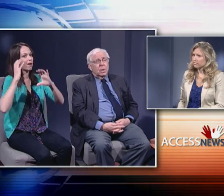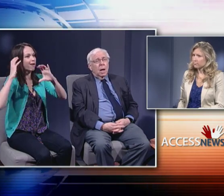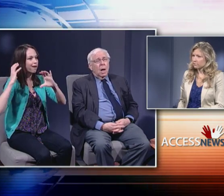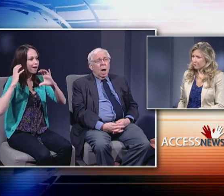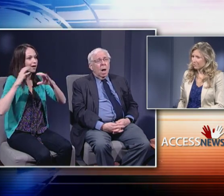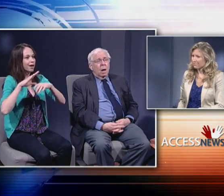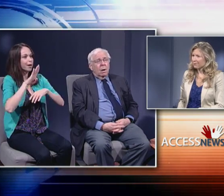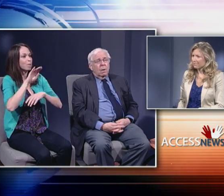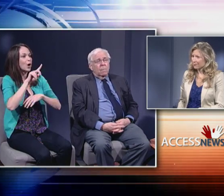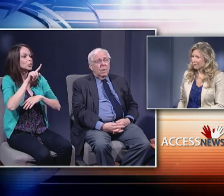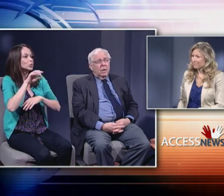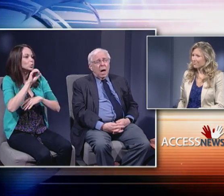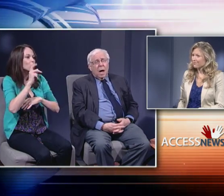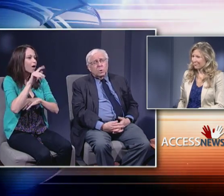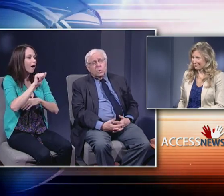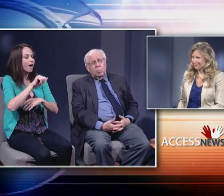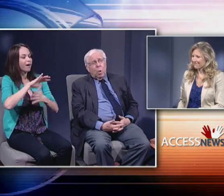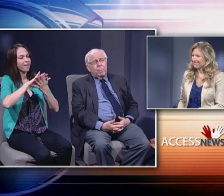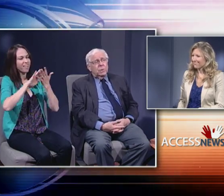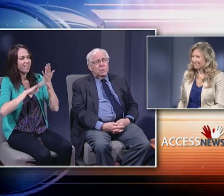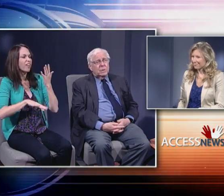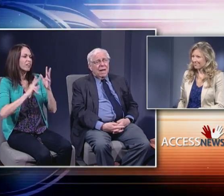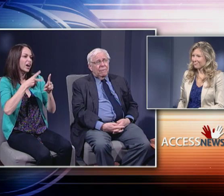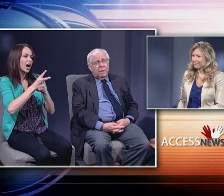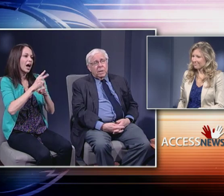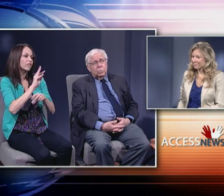the kinds of weapons that have killed